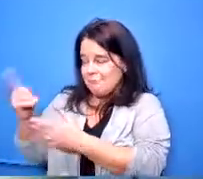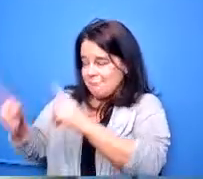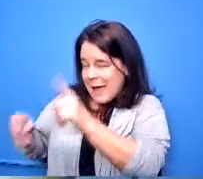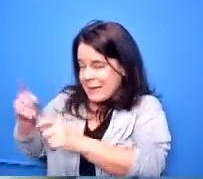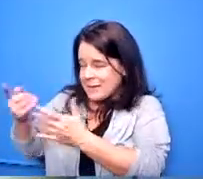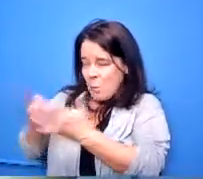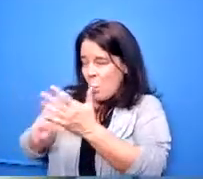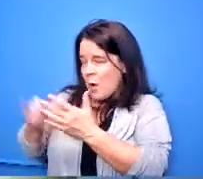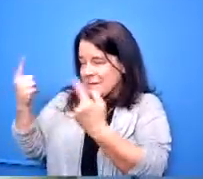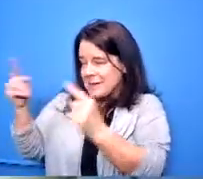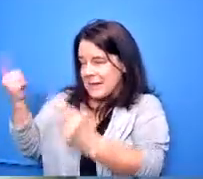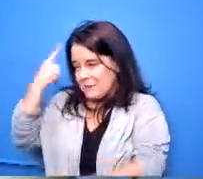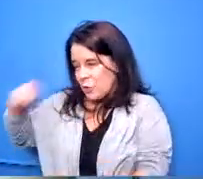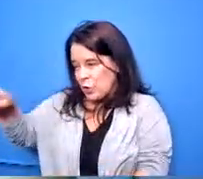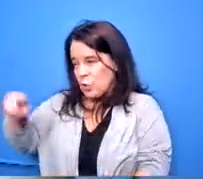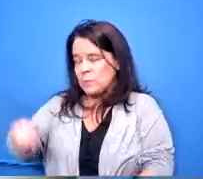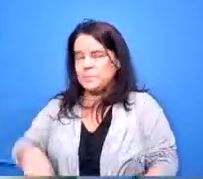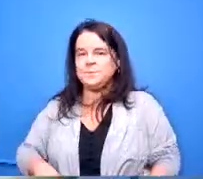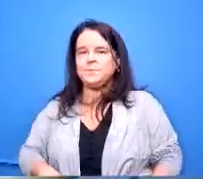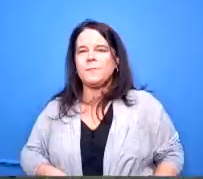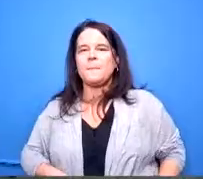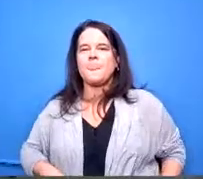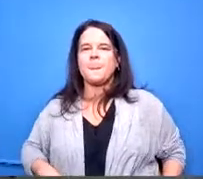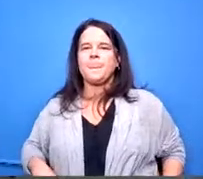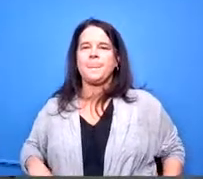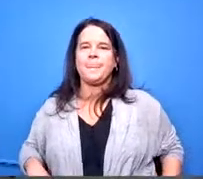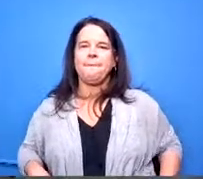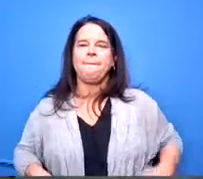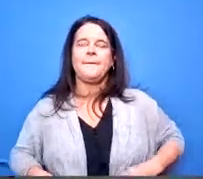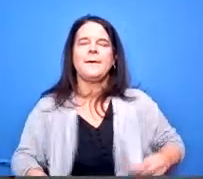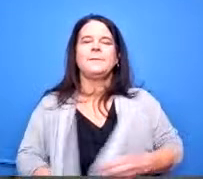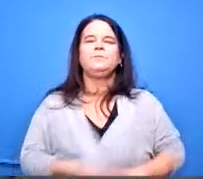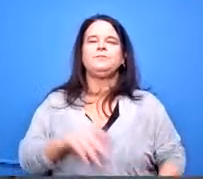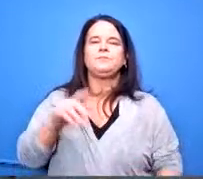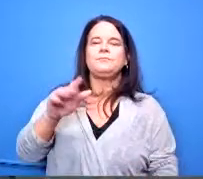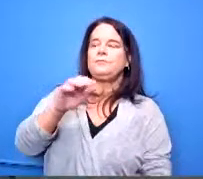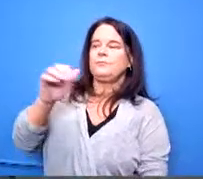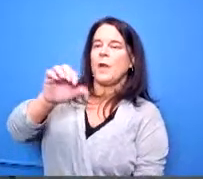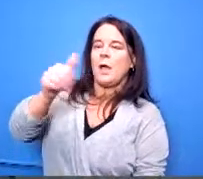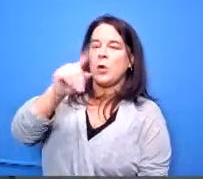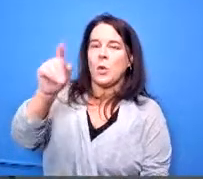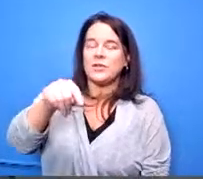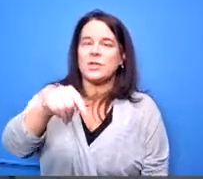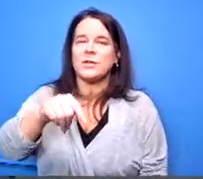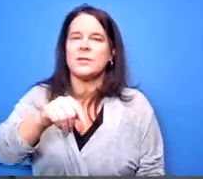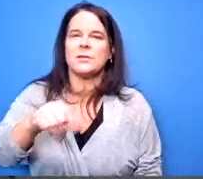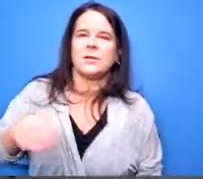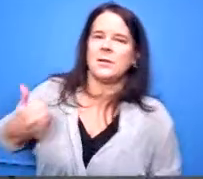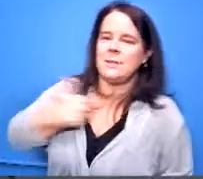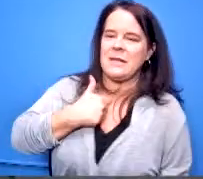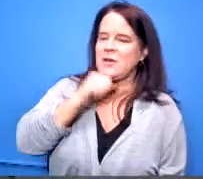thank you dr goodwin any other questions um i don't i don't have a question but um we do